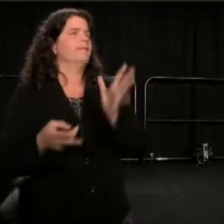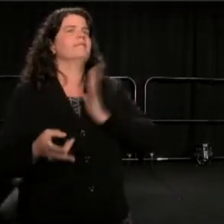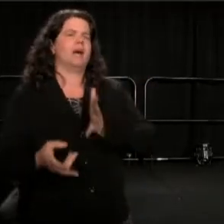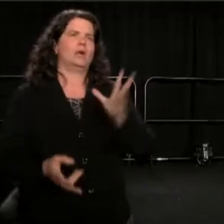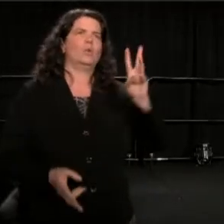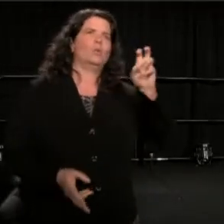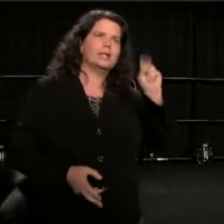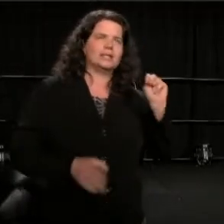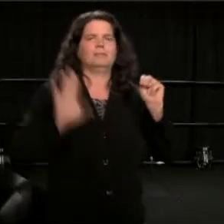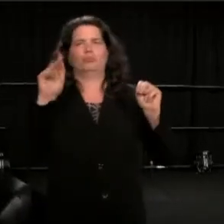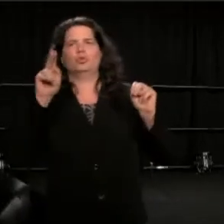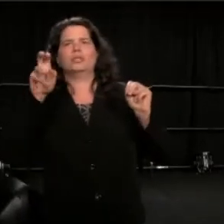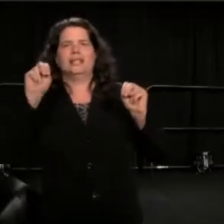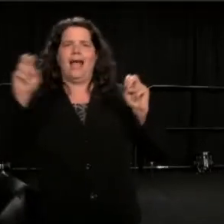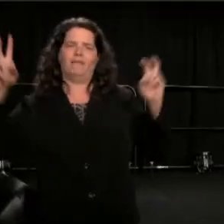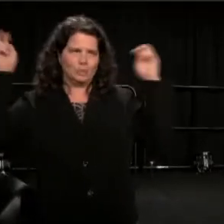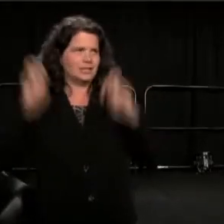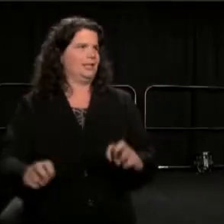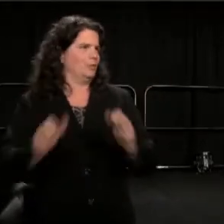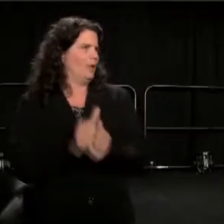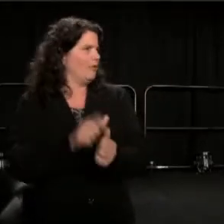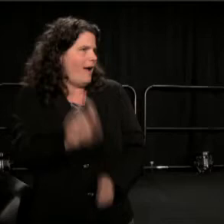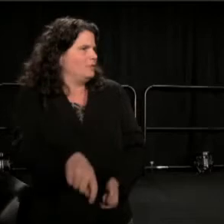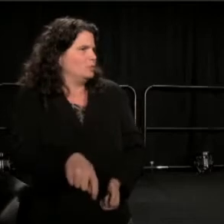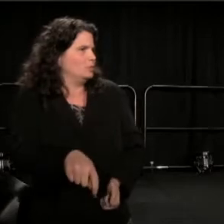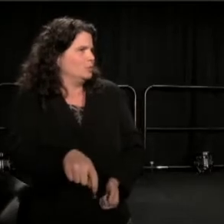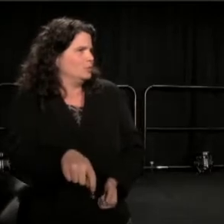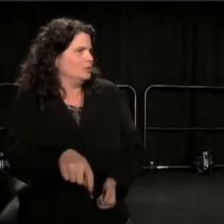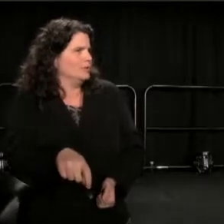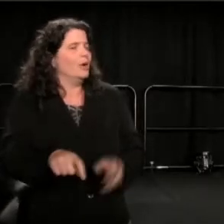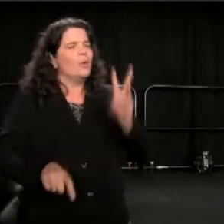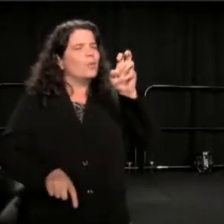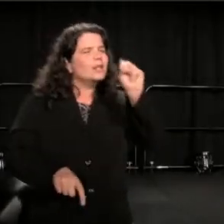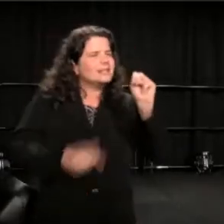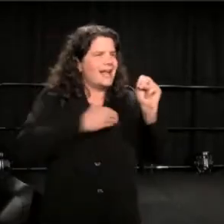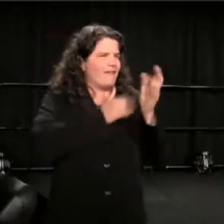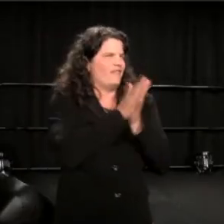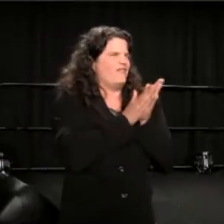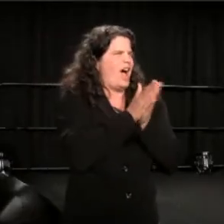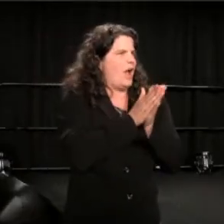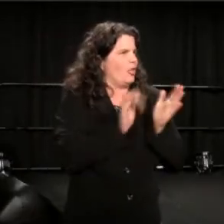Wilson has that fire of Baldwin, Brustein has the candid of Mead.